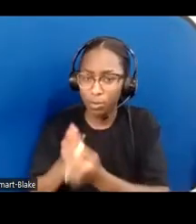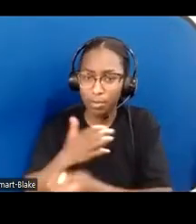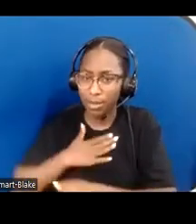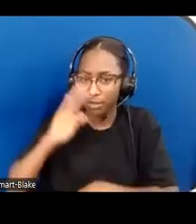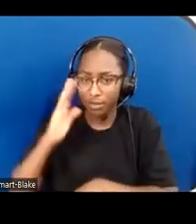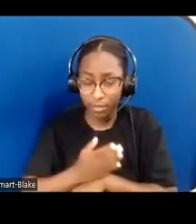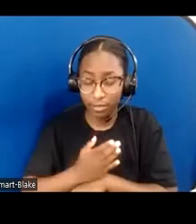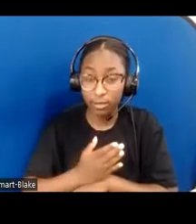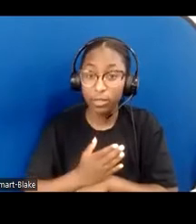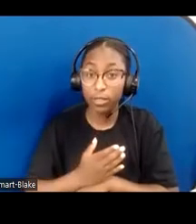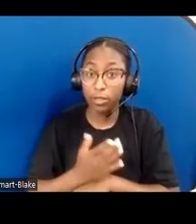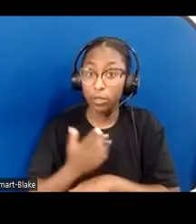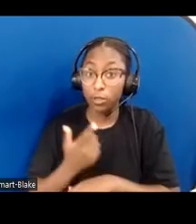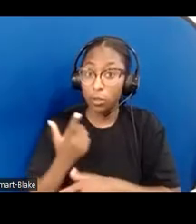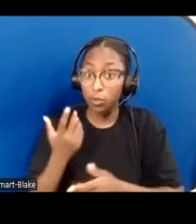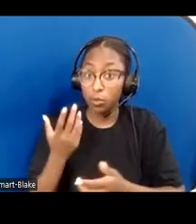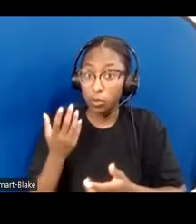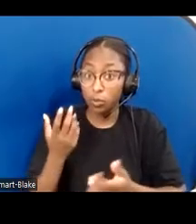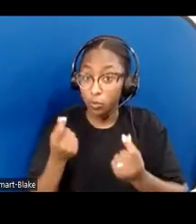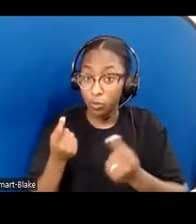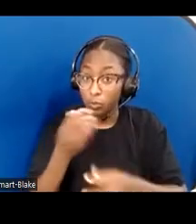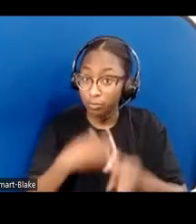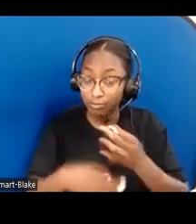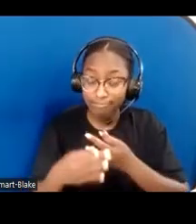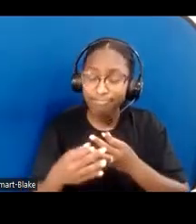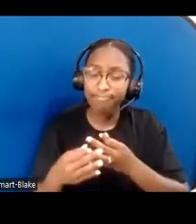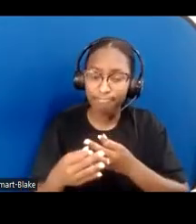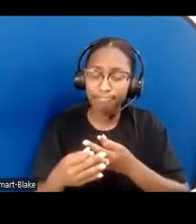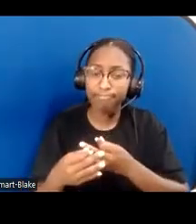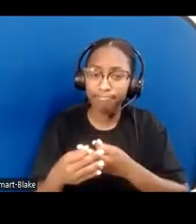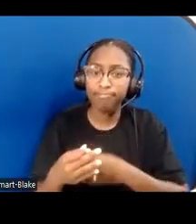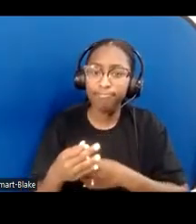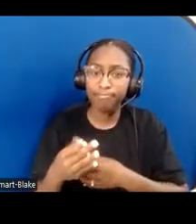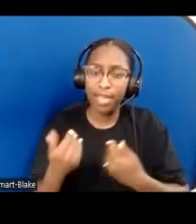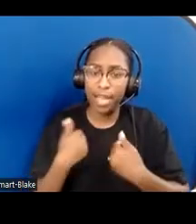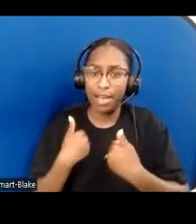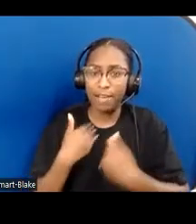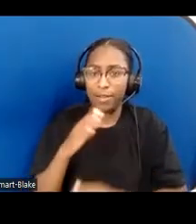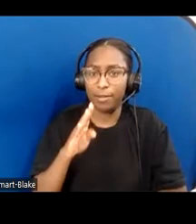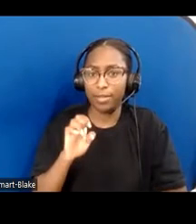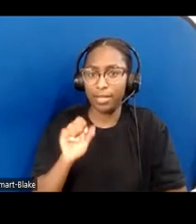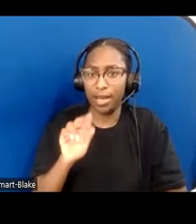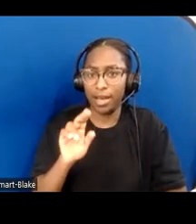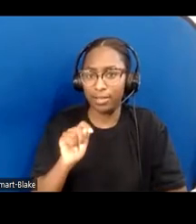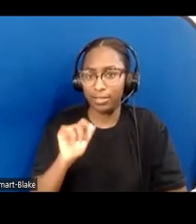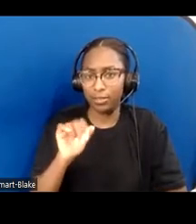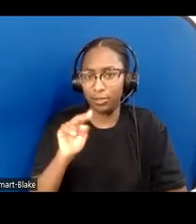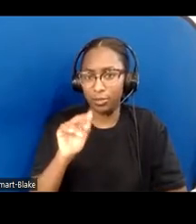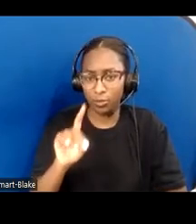and let him lead and write the story of his own life. For him to be my teacher, even while I and his team